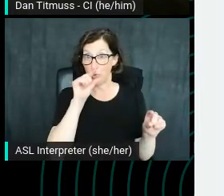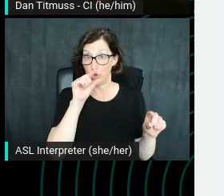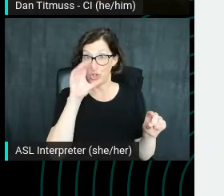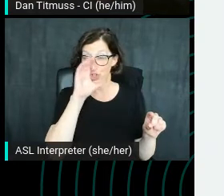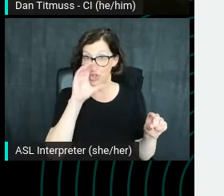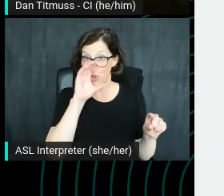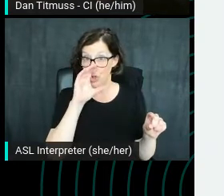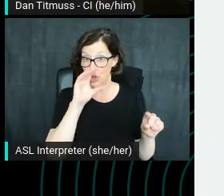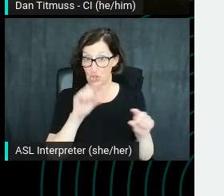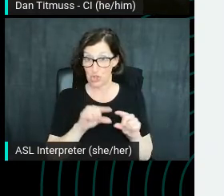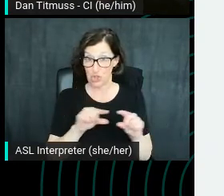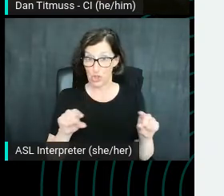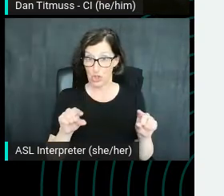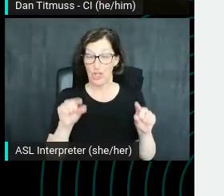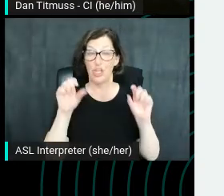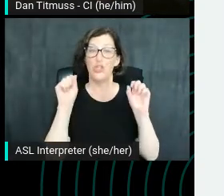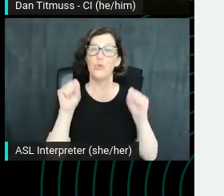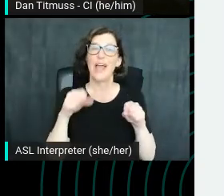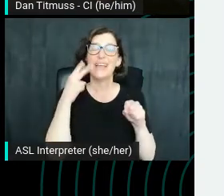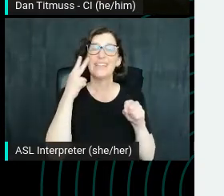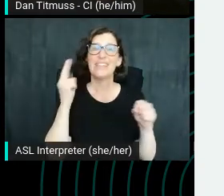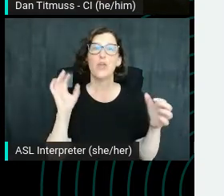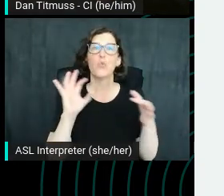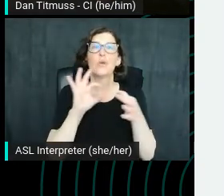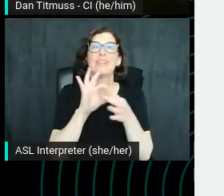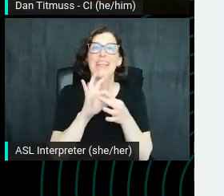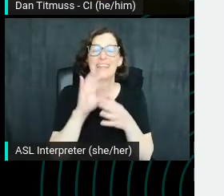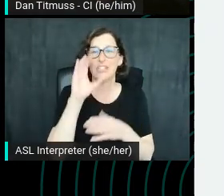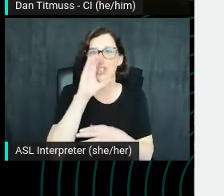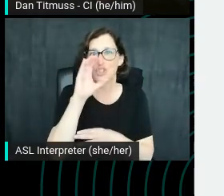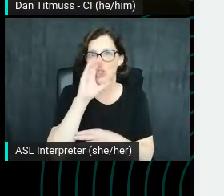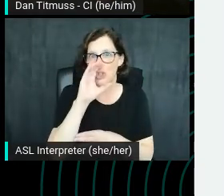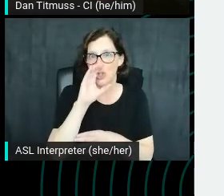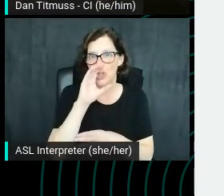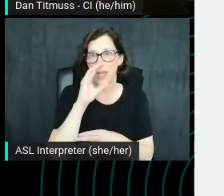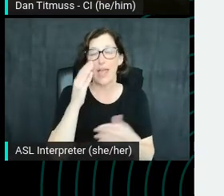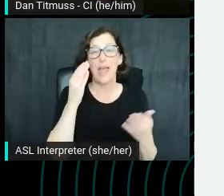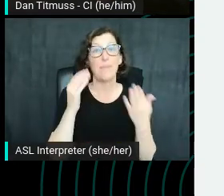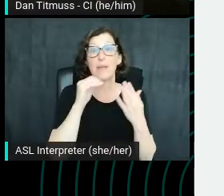we can see related searches, which aren't necessarily autocomplete stuff.